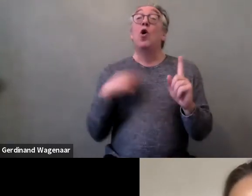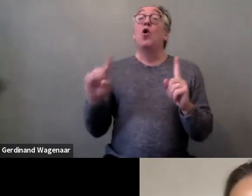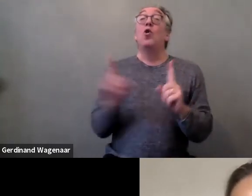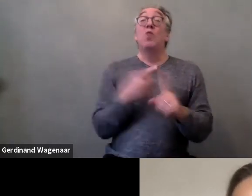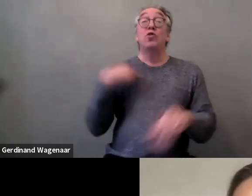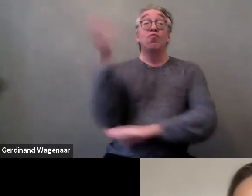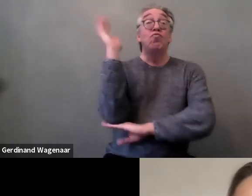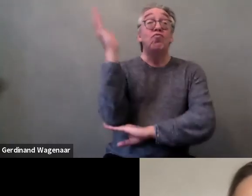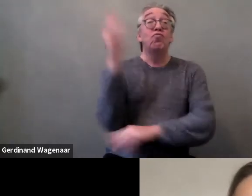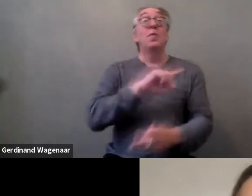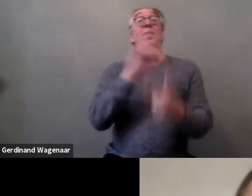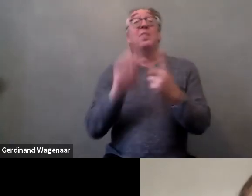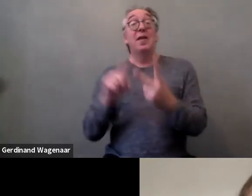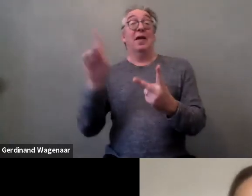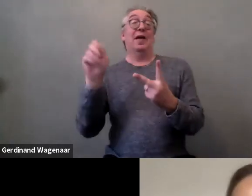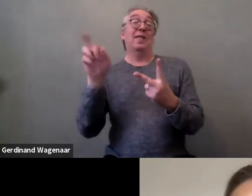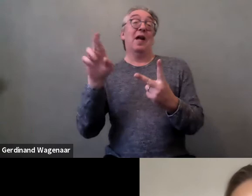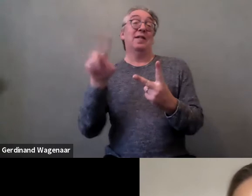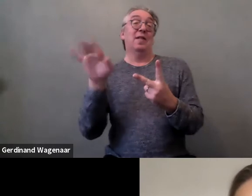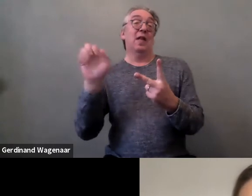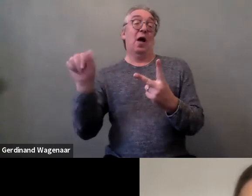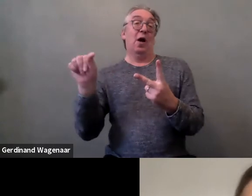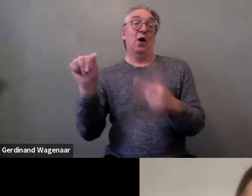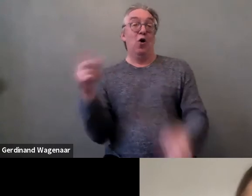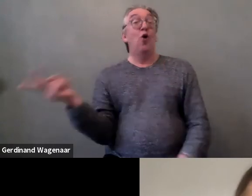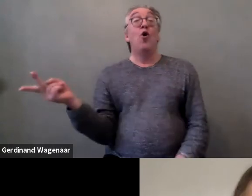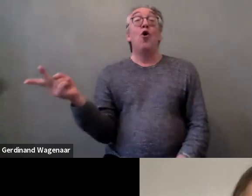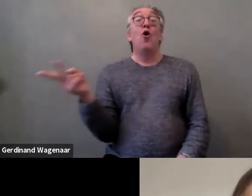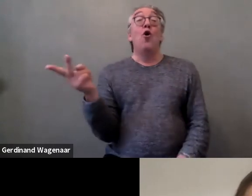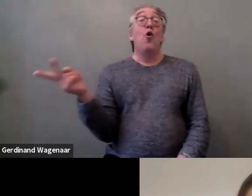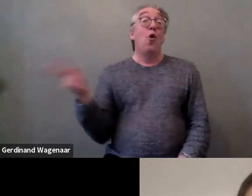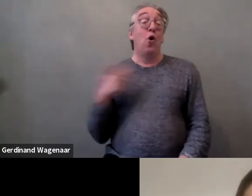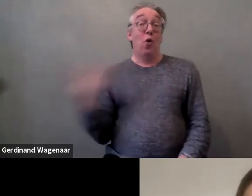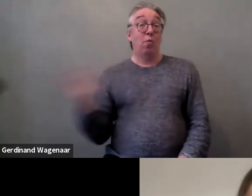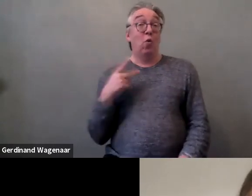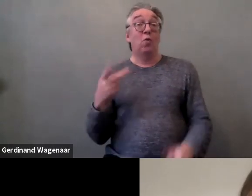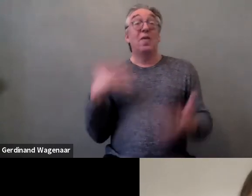they are both informed by our work in feminist Disability rights groups,